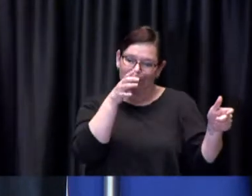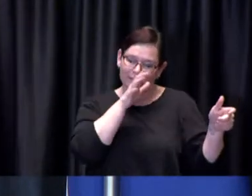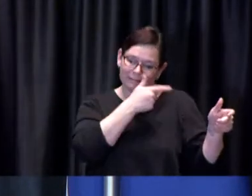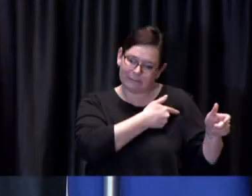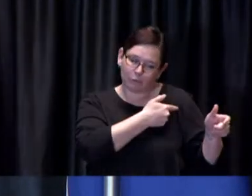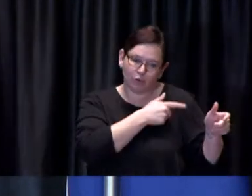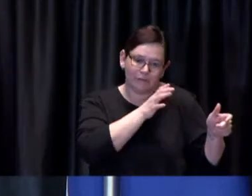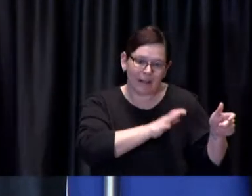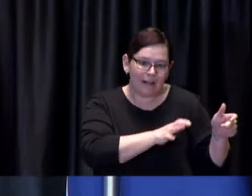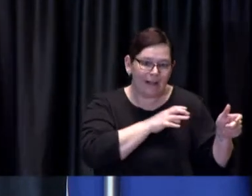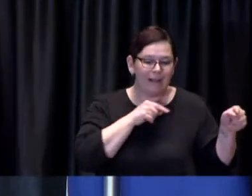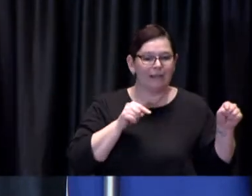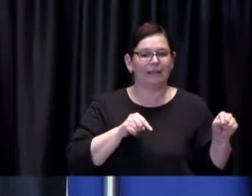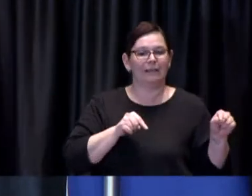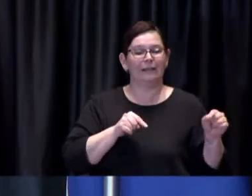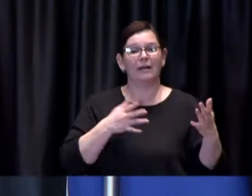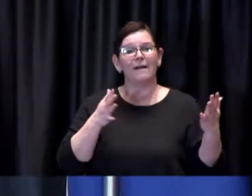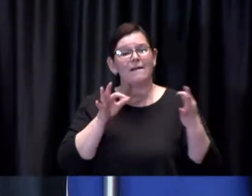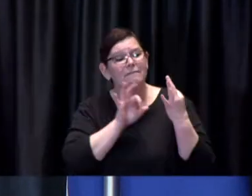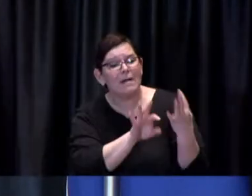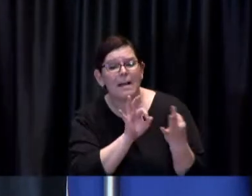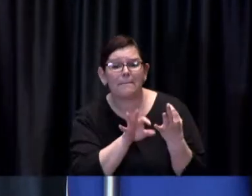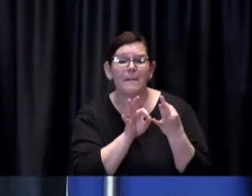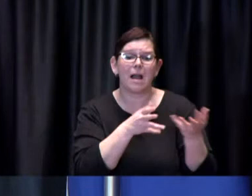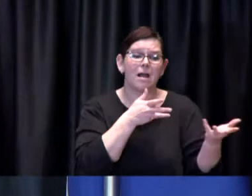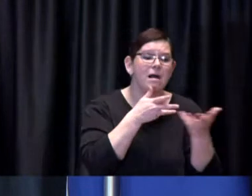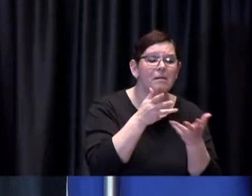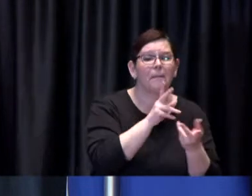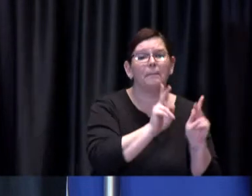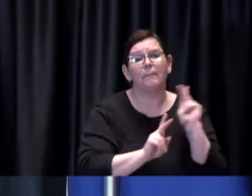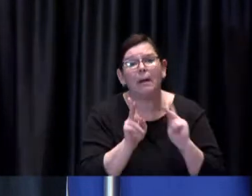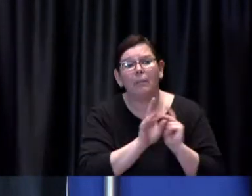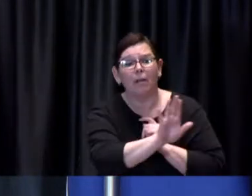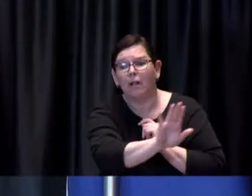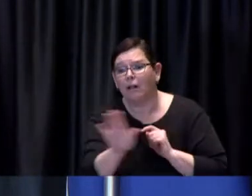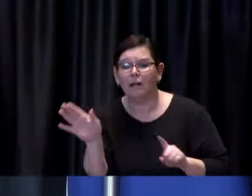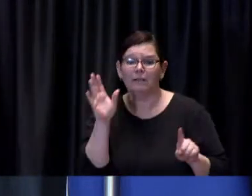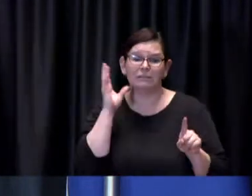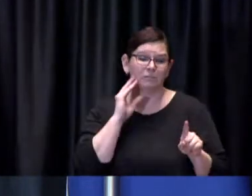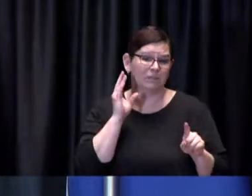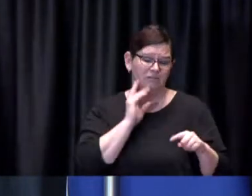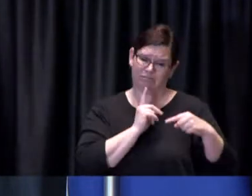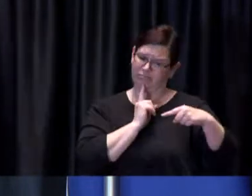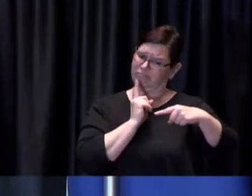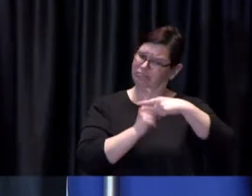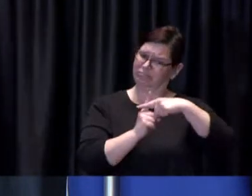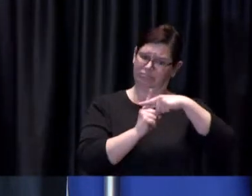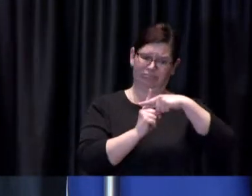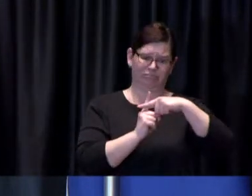feedback in respect of the experience and I would encourage those who are eligible for vaccine